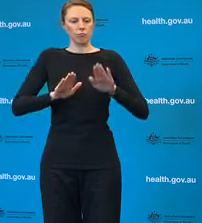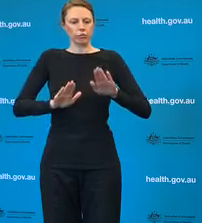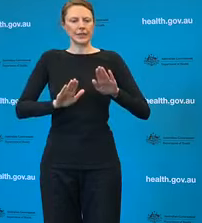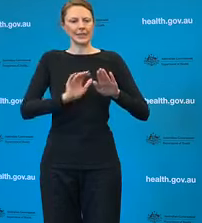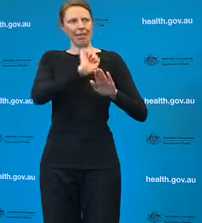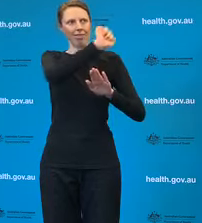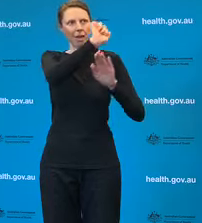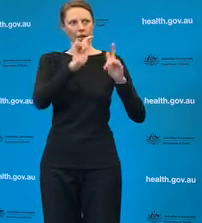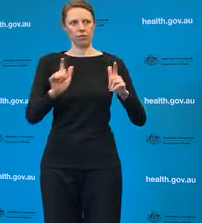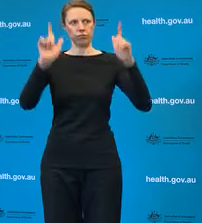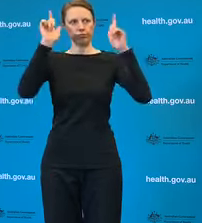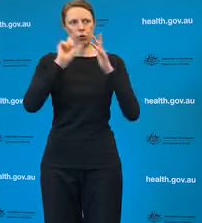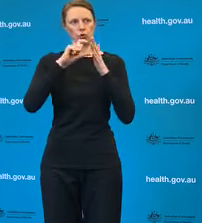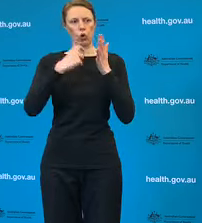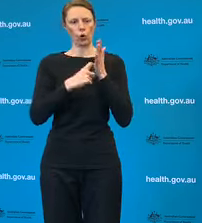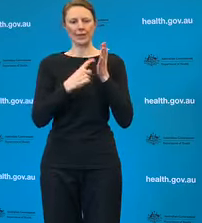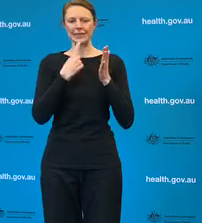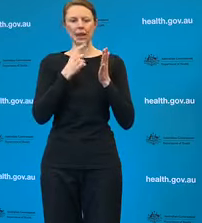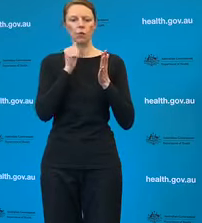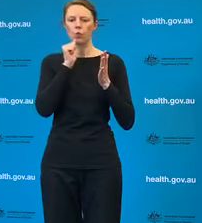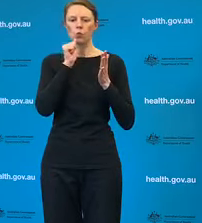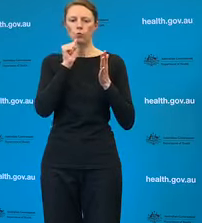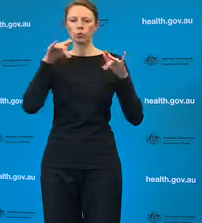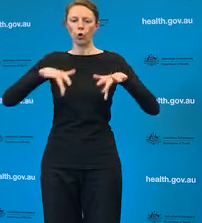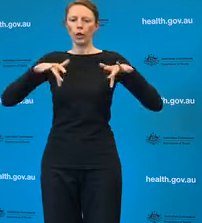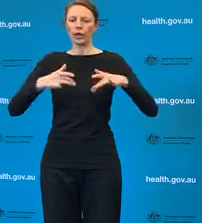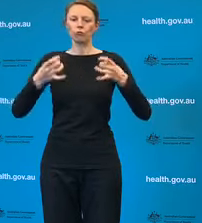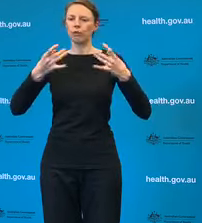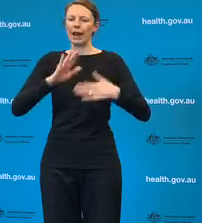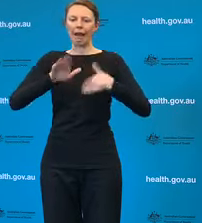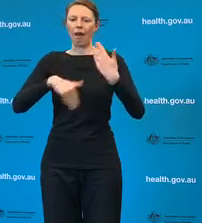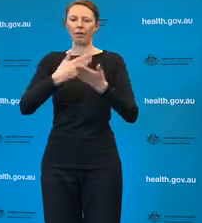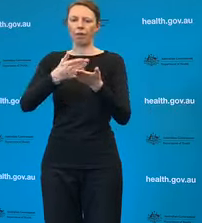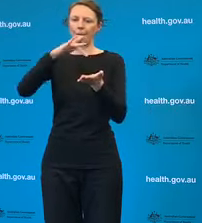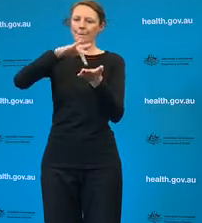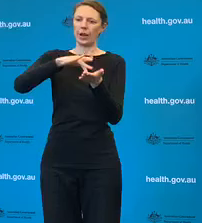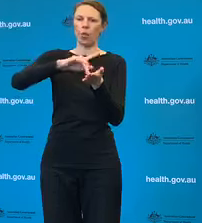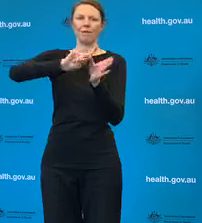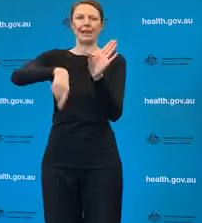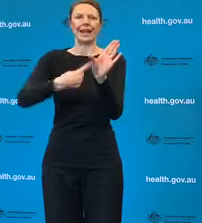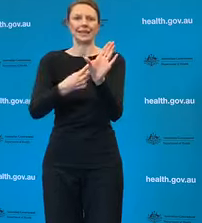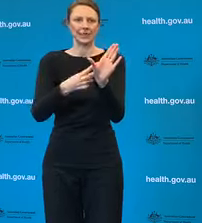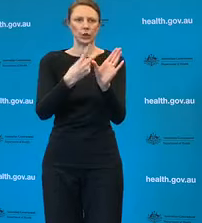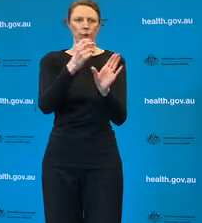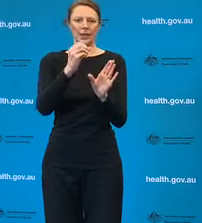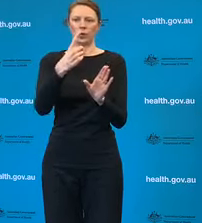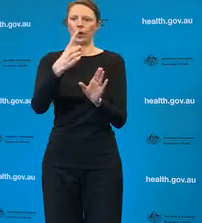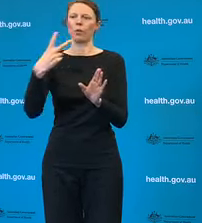Hemisphere. Should we be preparing that this could take at least a year?